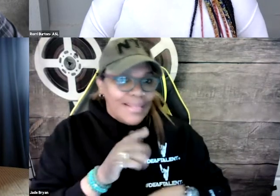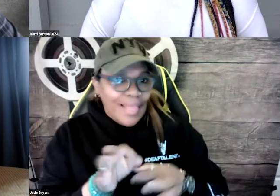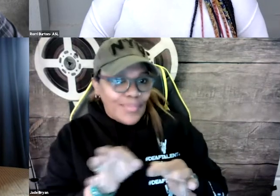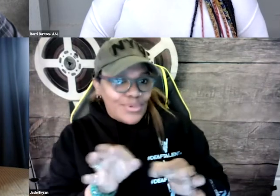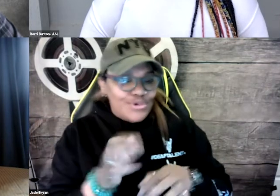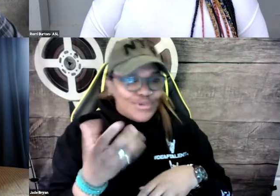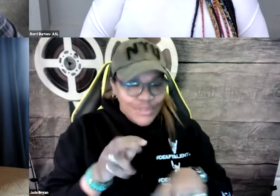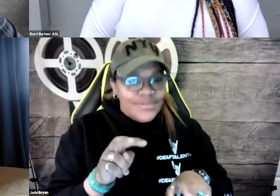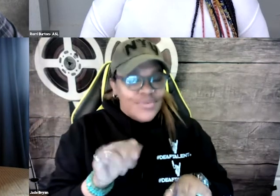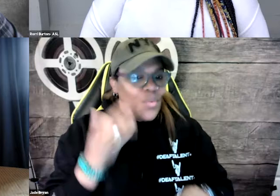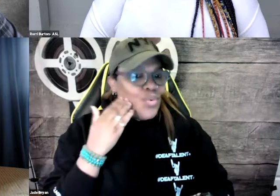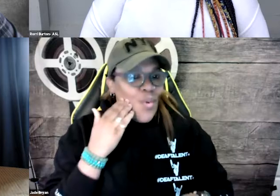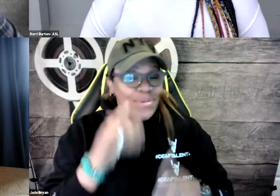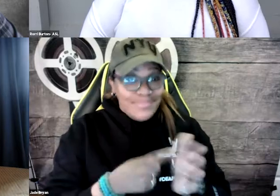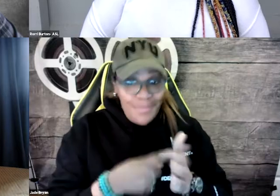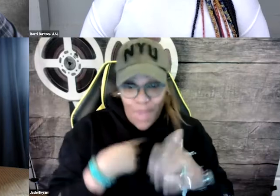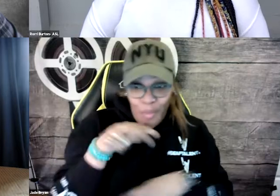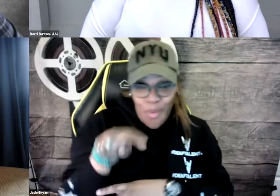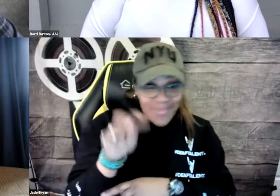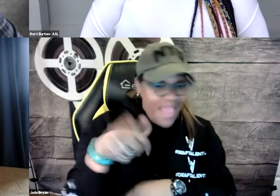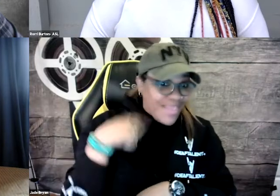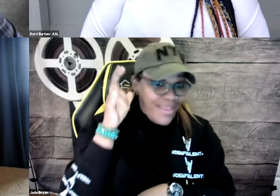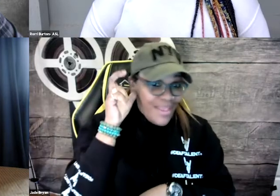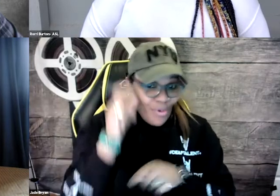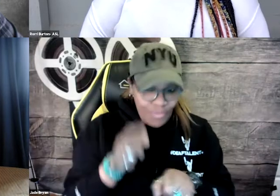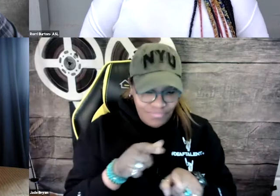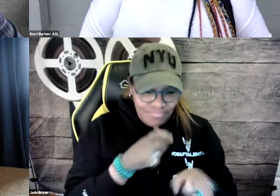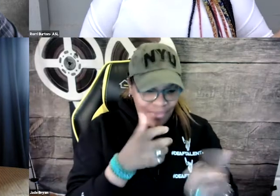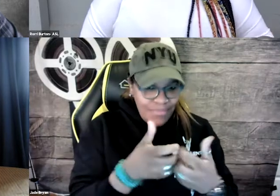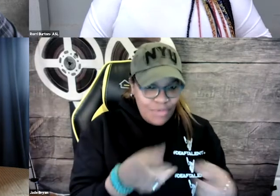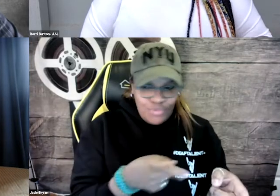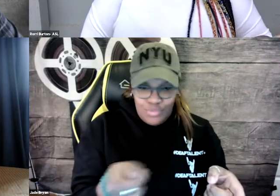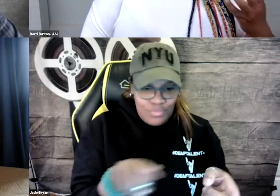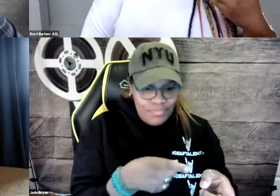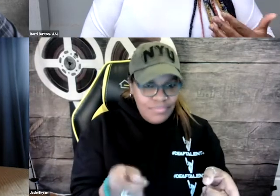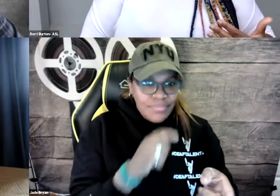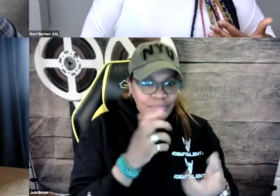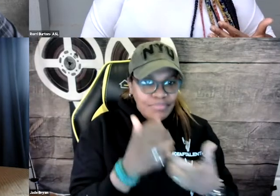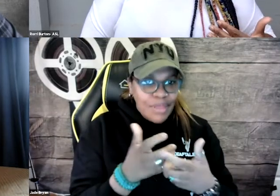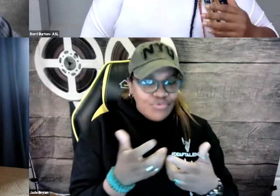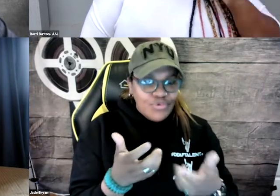A lot of times that slang is not translated correctly. It's lost. So I can hear some things.